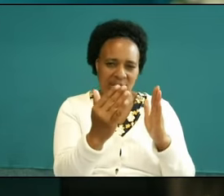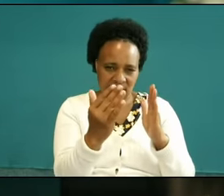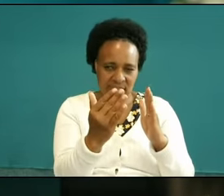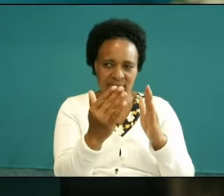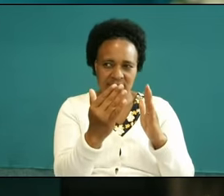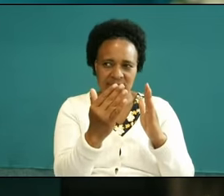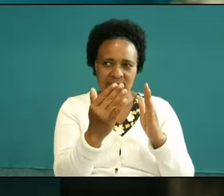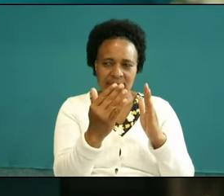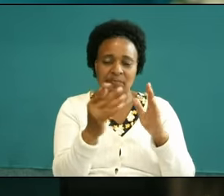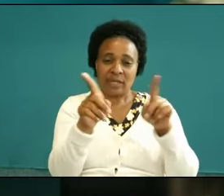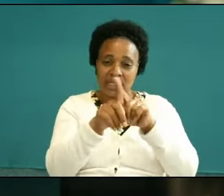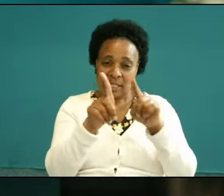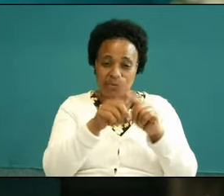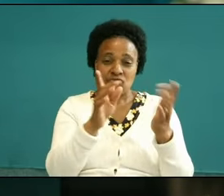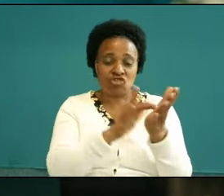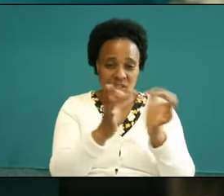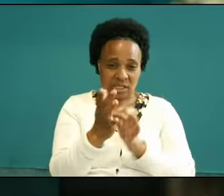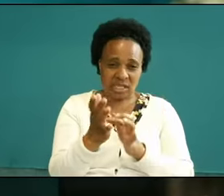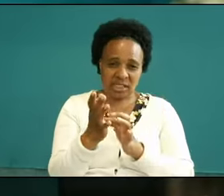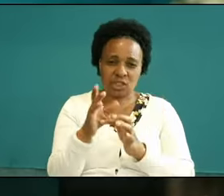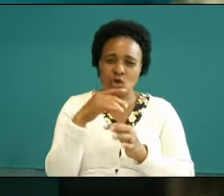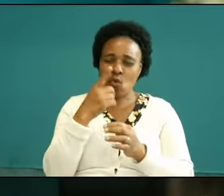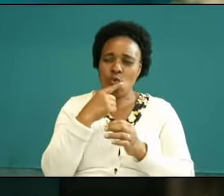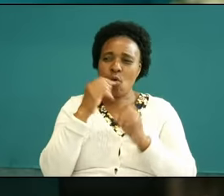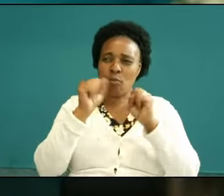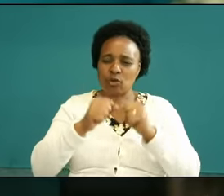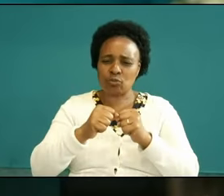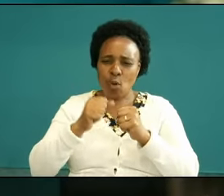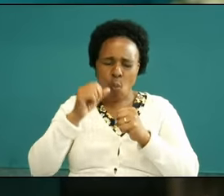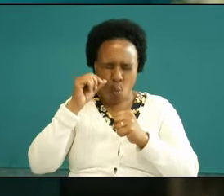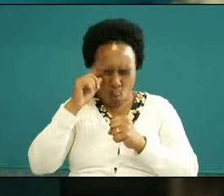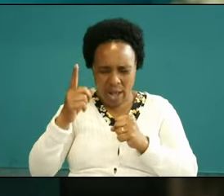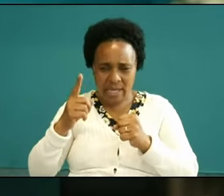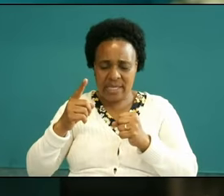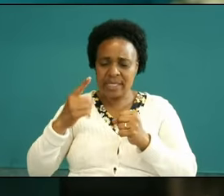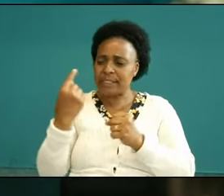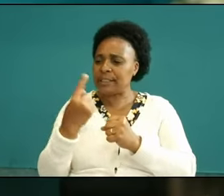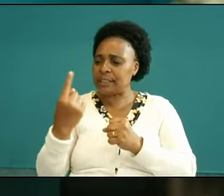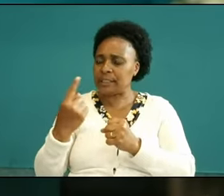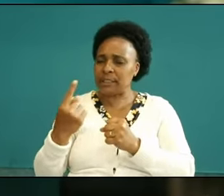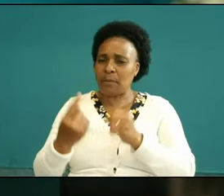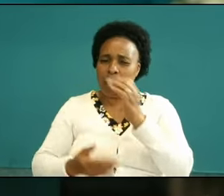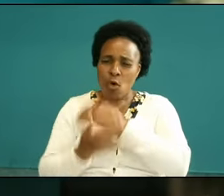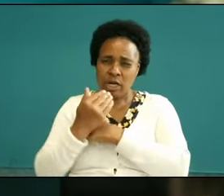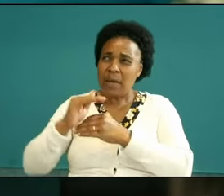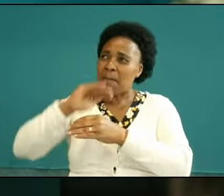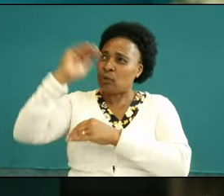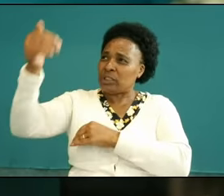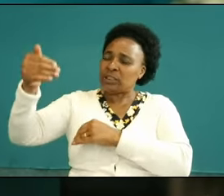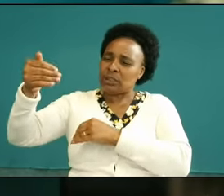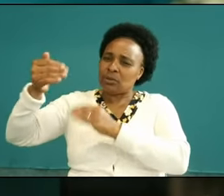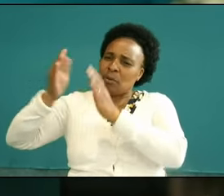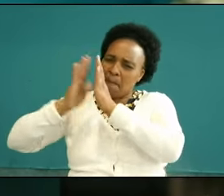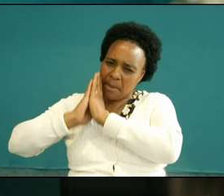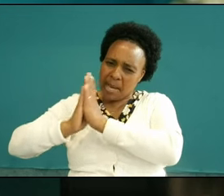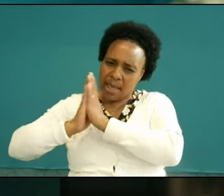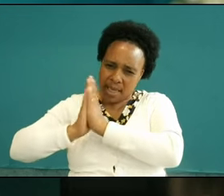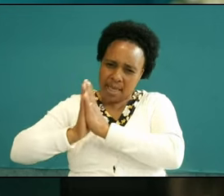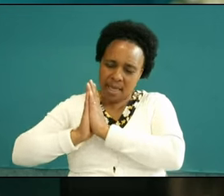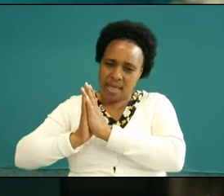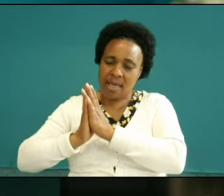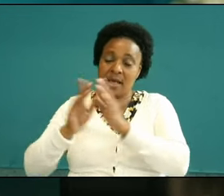just like Jesus who would wake every morning to the mountains just to pray that we too